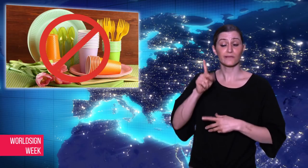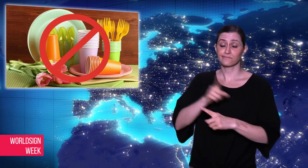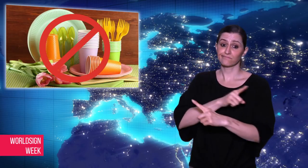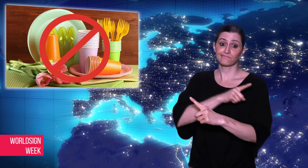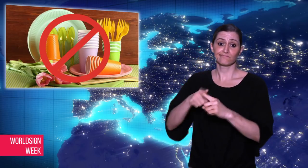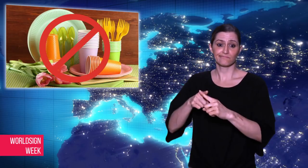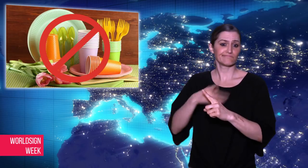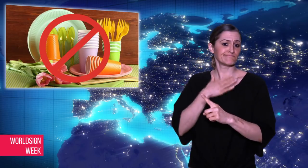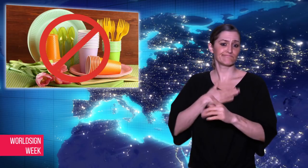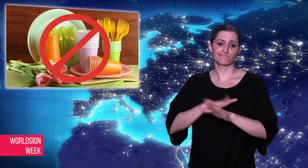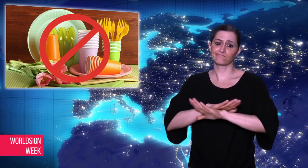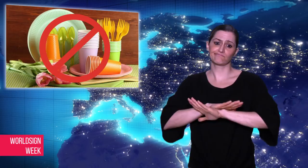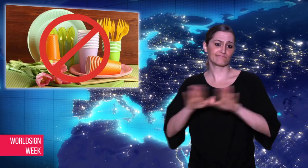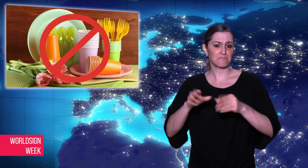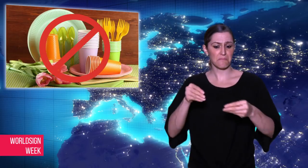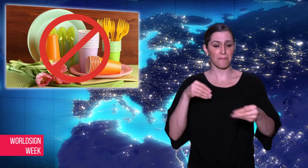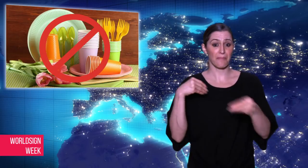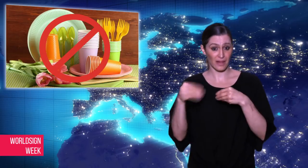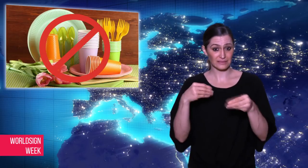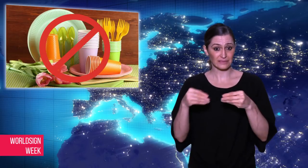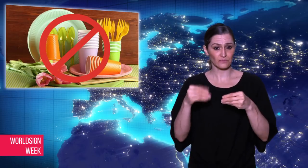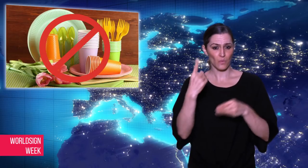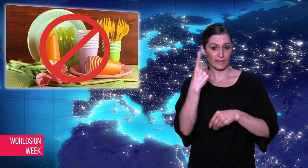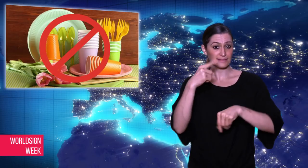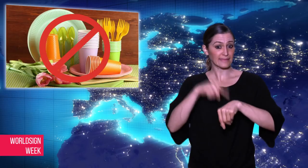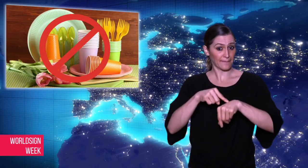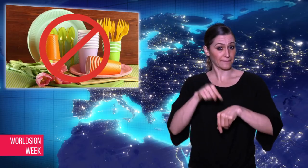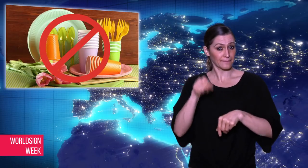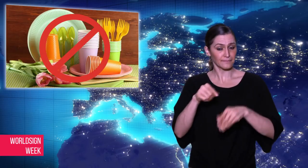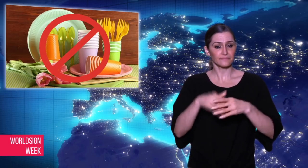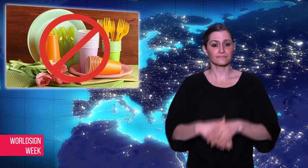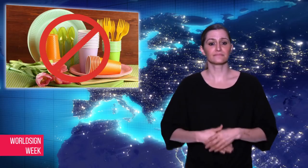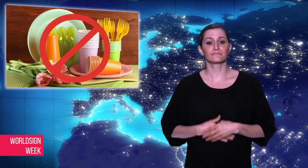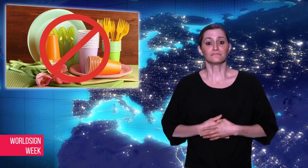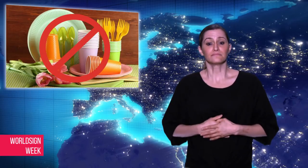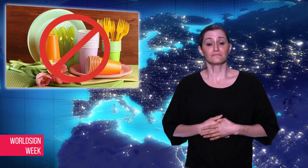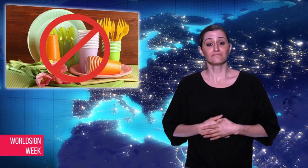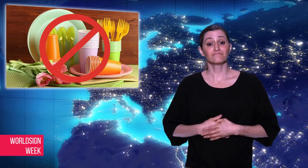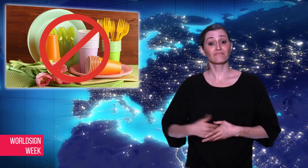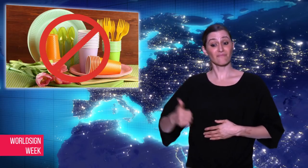plastic waste from EU.